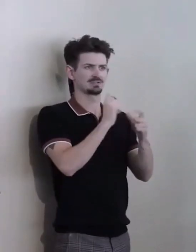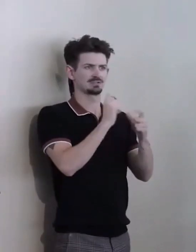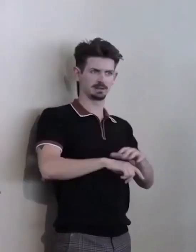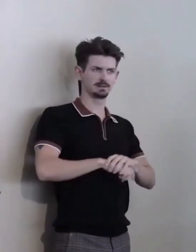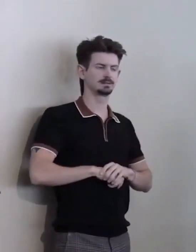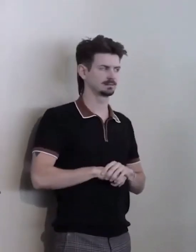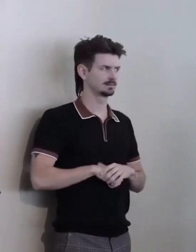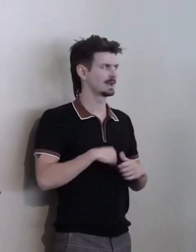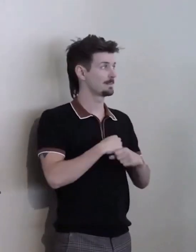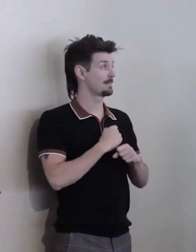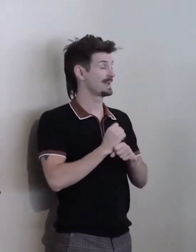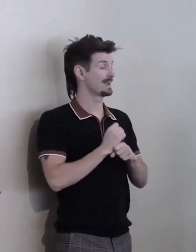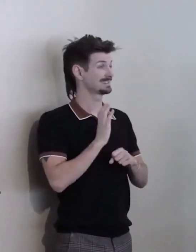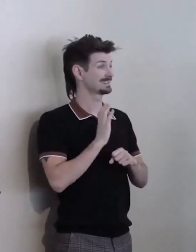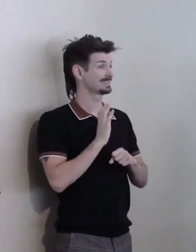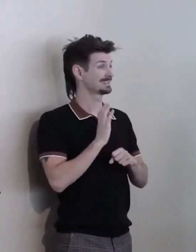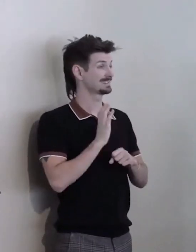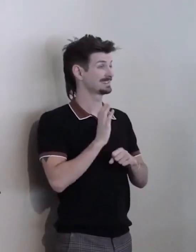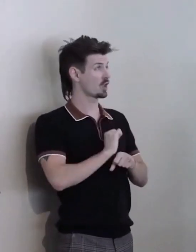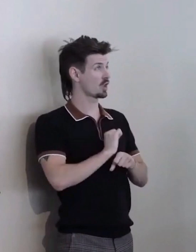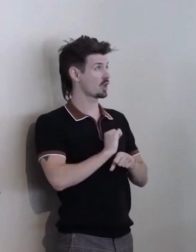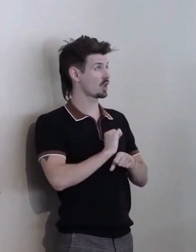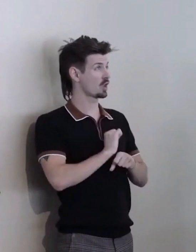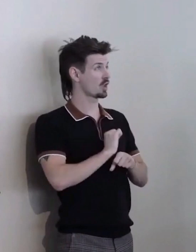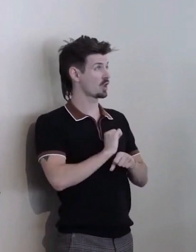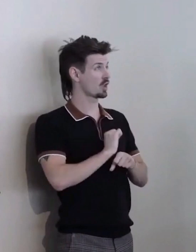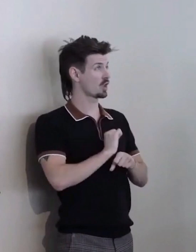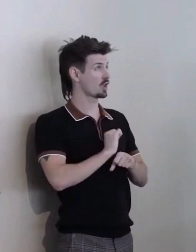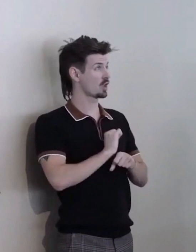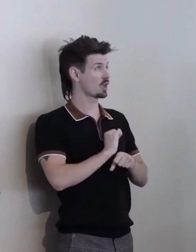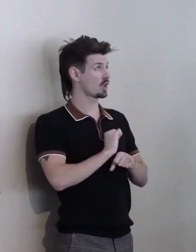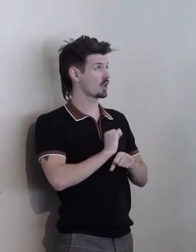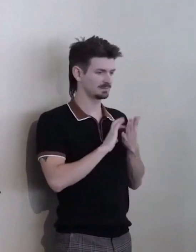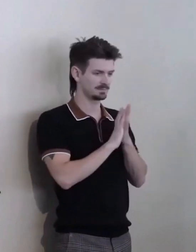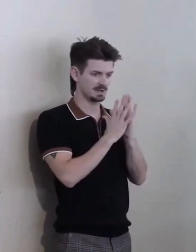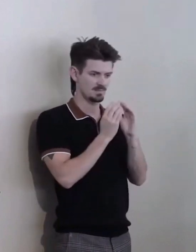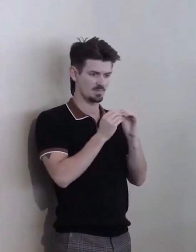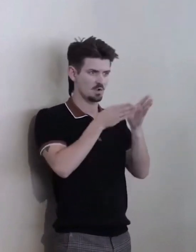Ahh... To really be member centered, to be person centered possible.